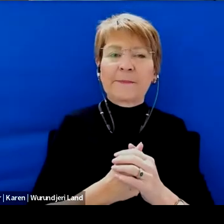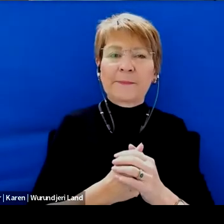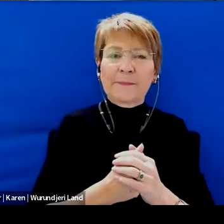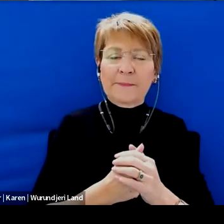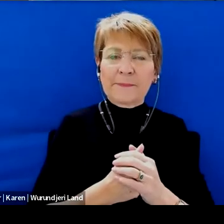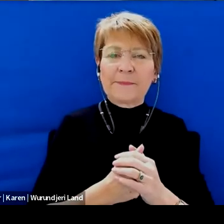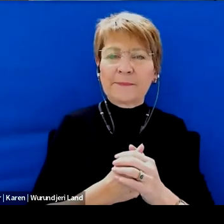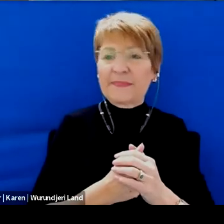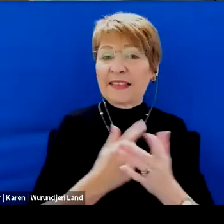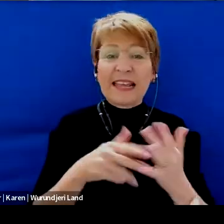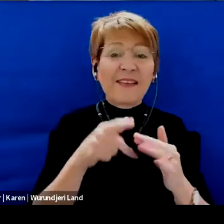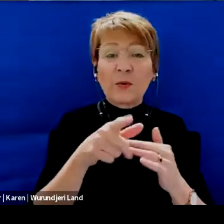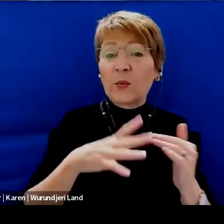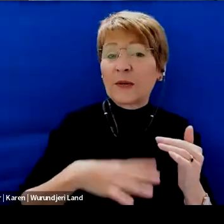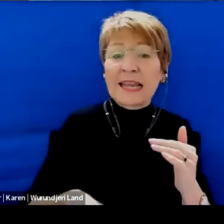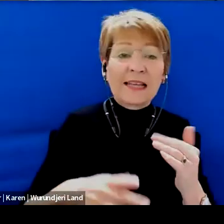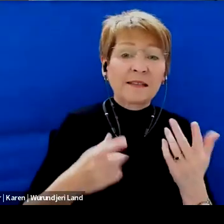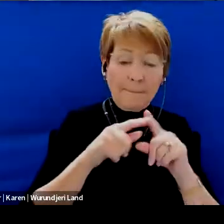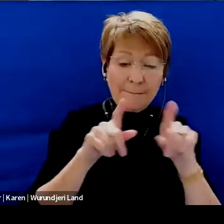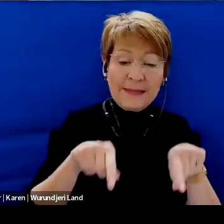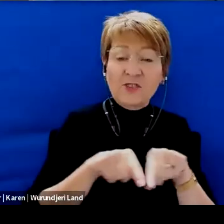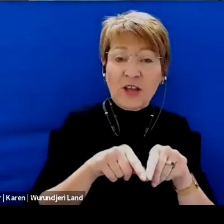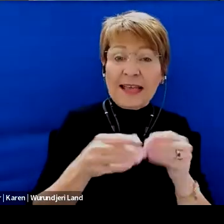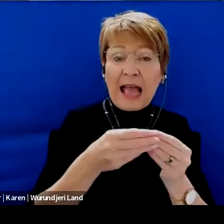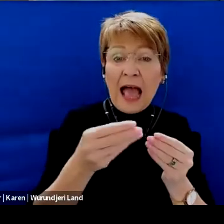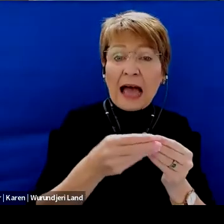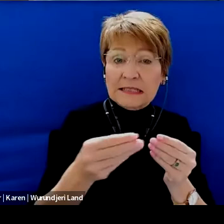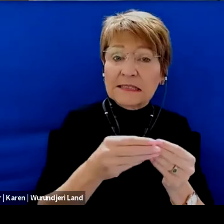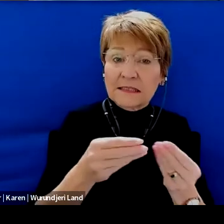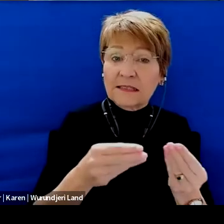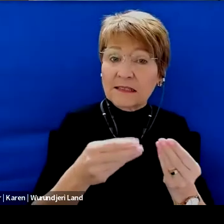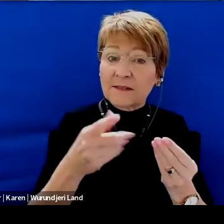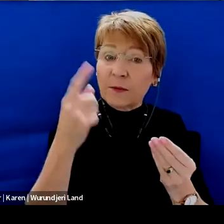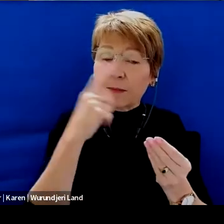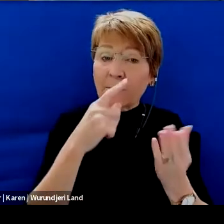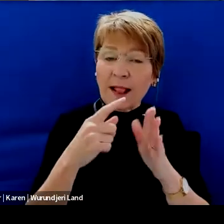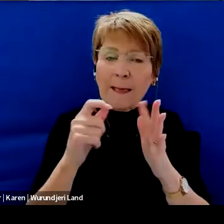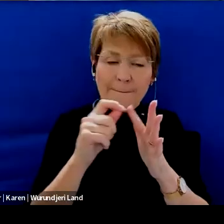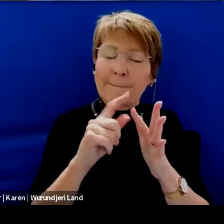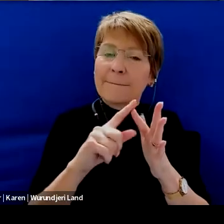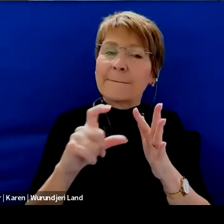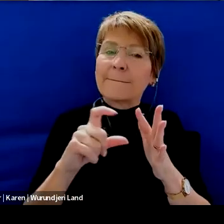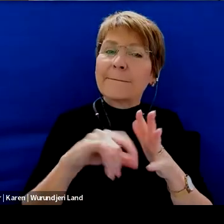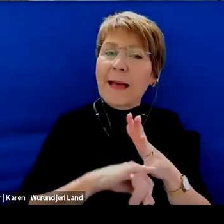If you needed pick two cards which I did when I was younger, pics we call them.